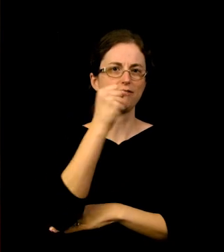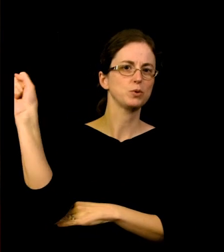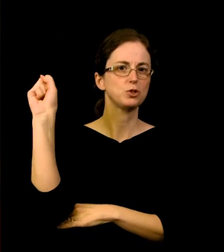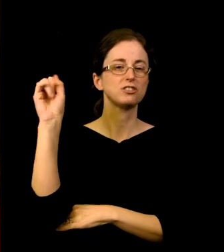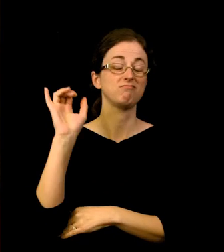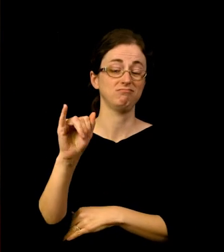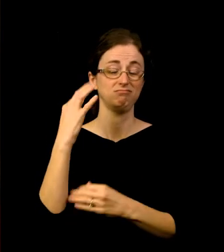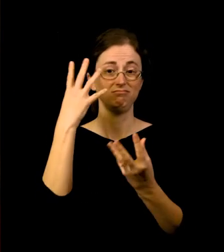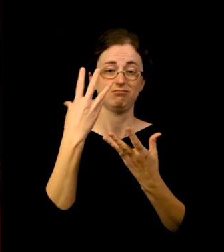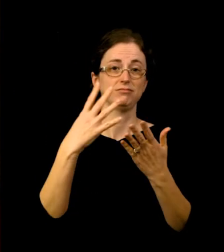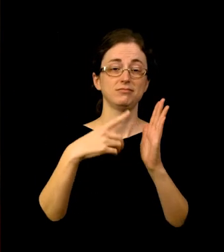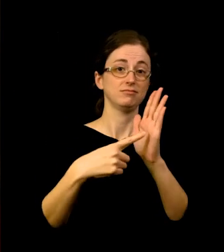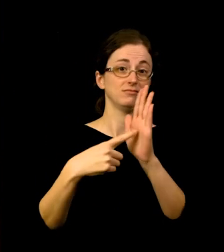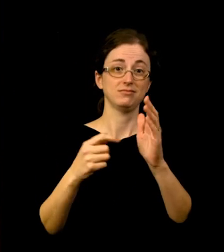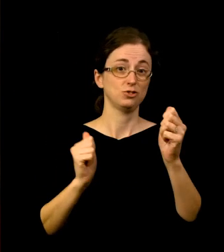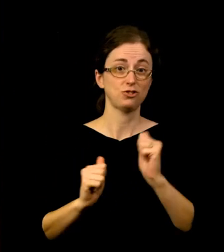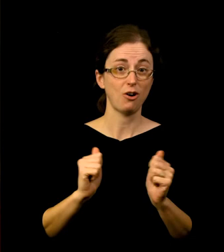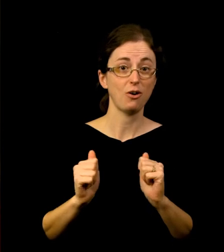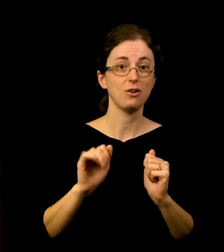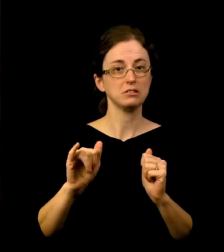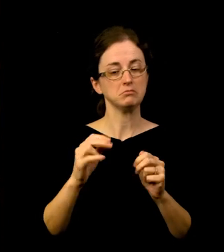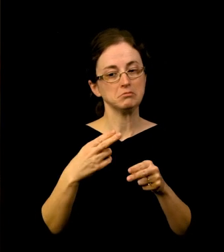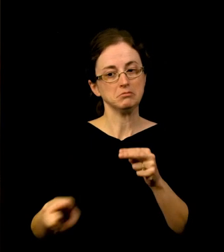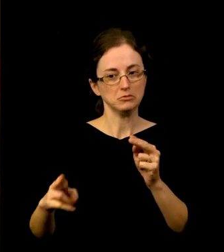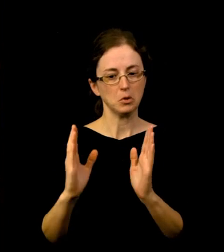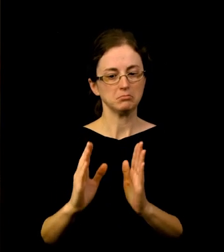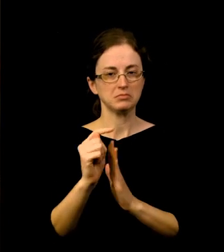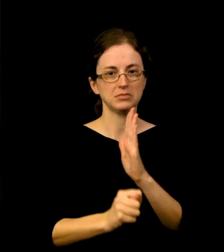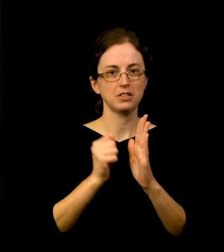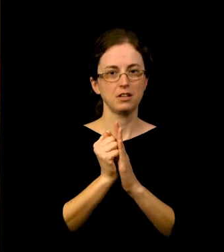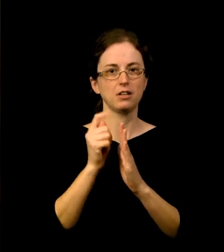era of unprecedented experimentation and utopian idealism,